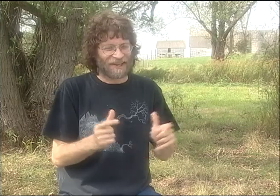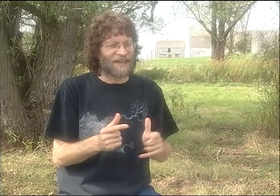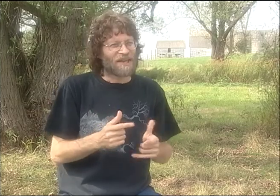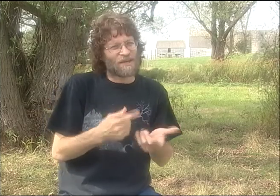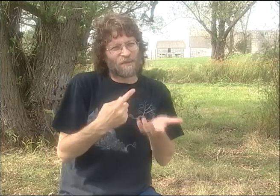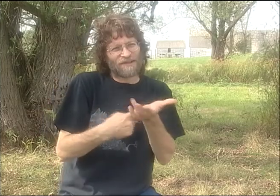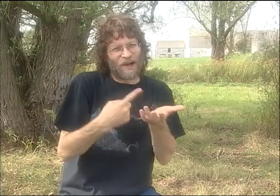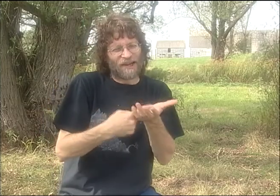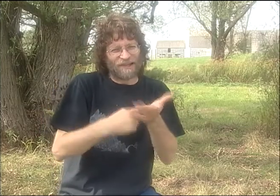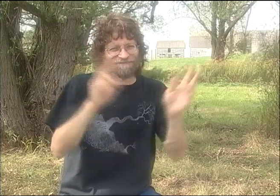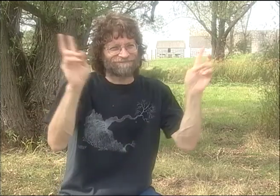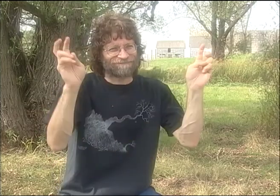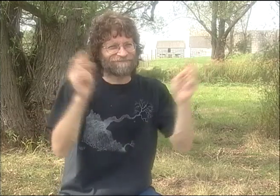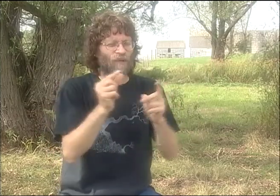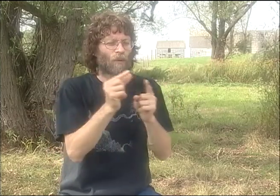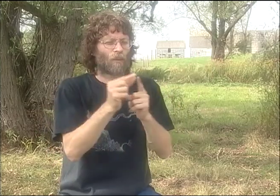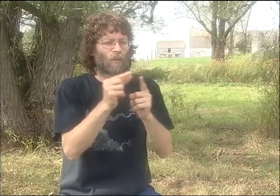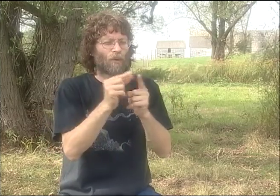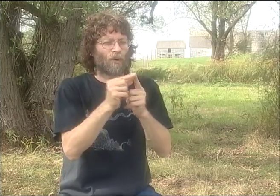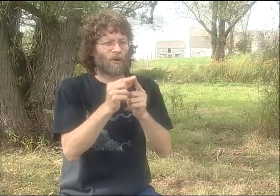AND HE WAS REALLY INSANE.